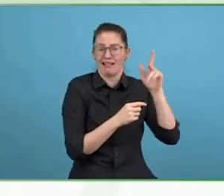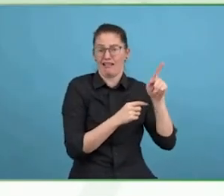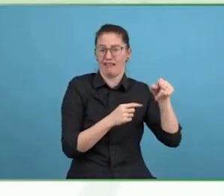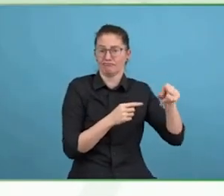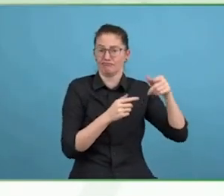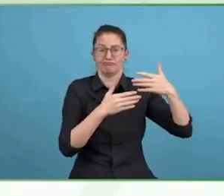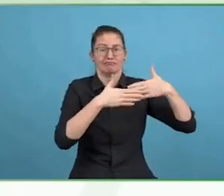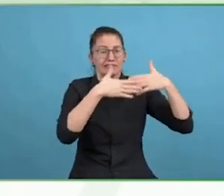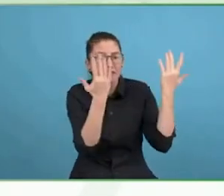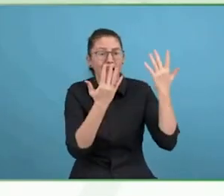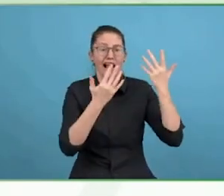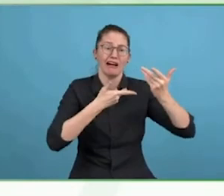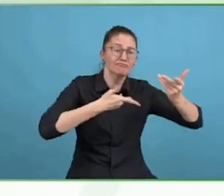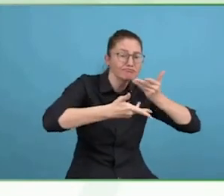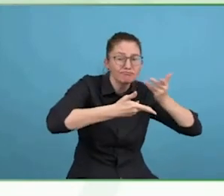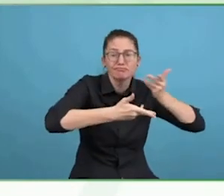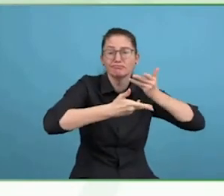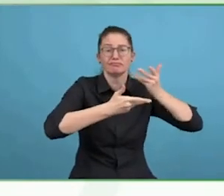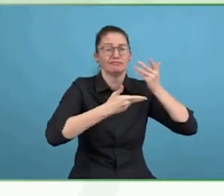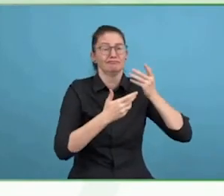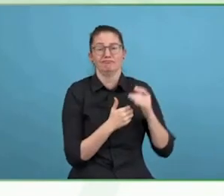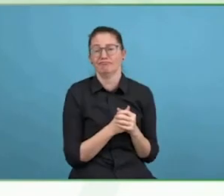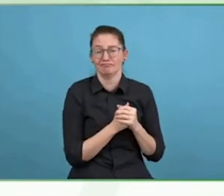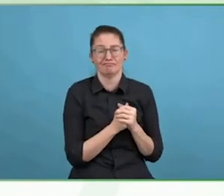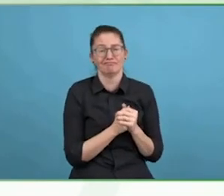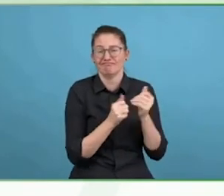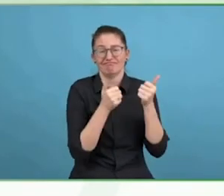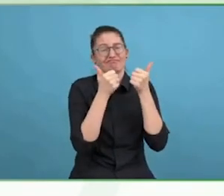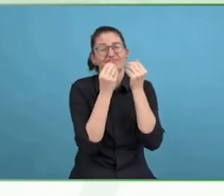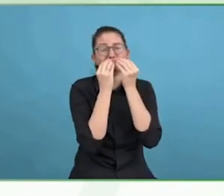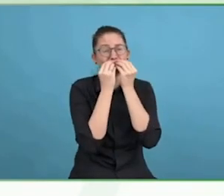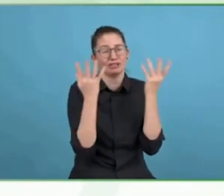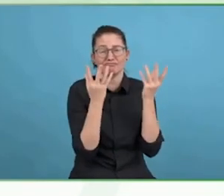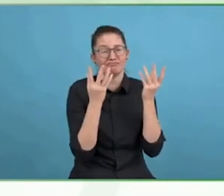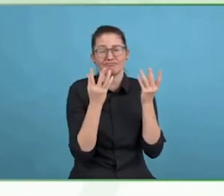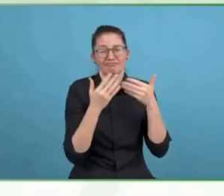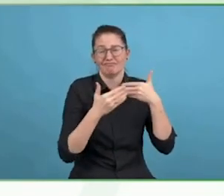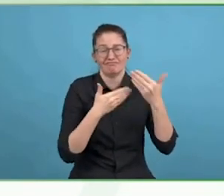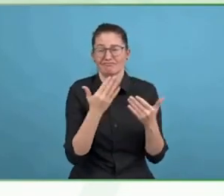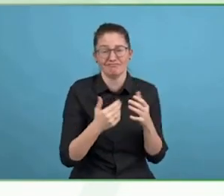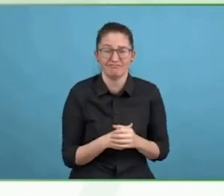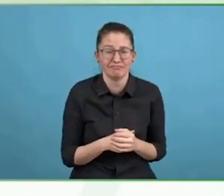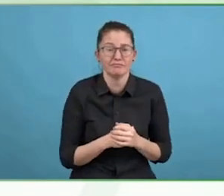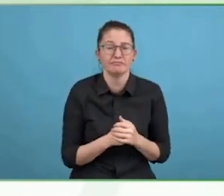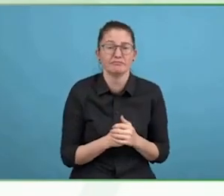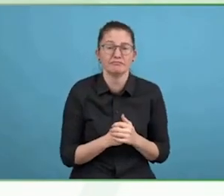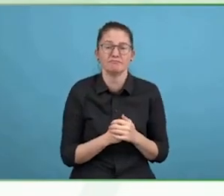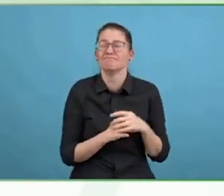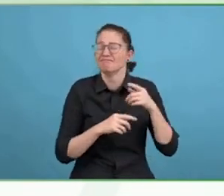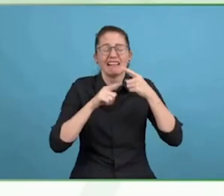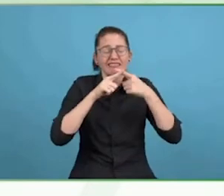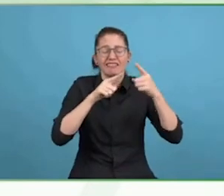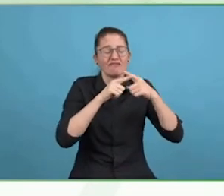Thank you ladies so much for being with us today, and for sharing your story. And thank you, everyone out there, for watching.